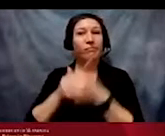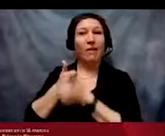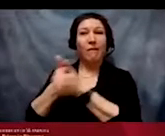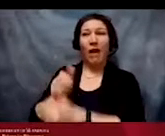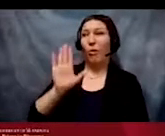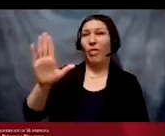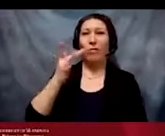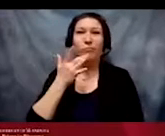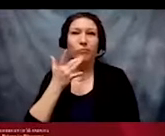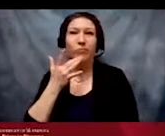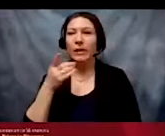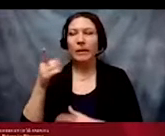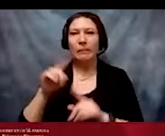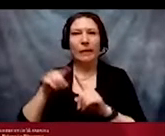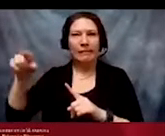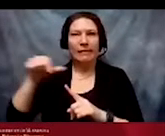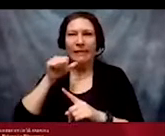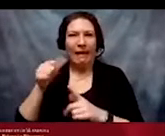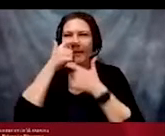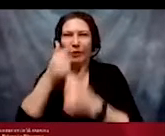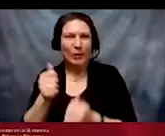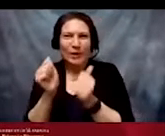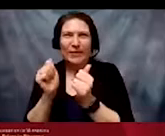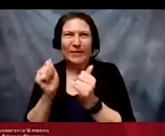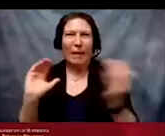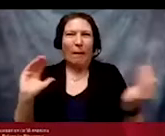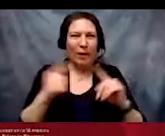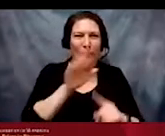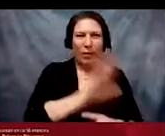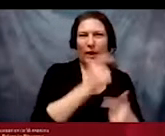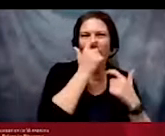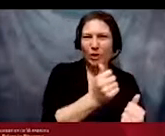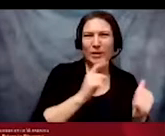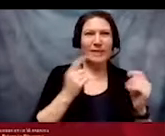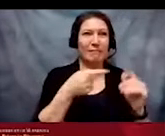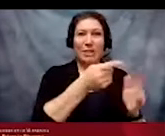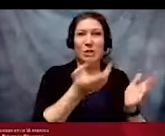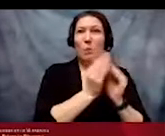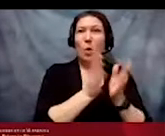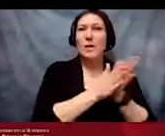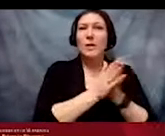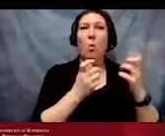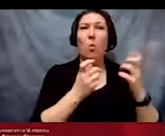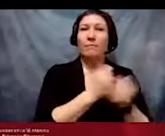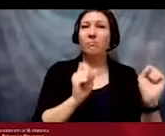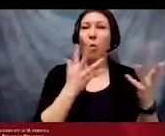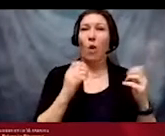the least interest in racial and disability equity rather than the pace of the people who are